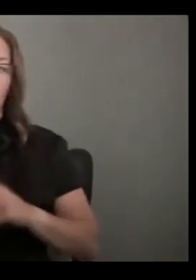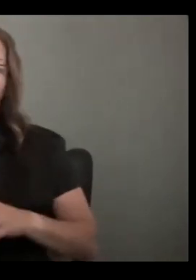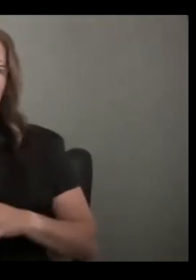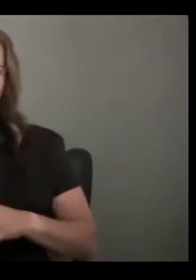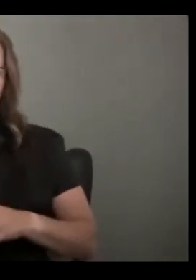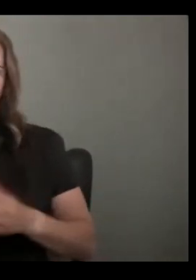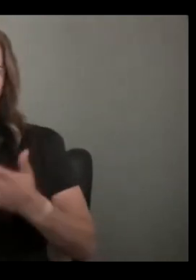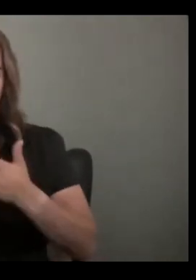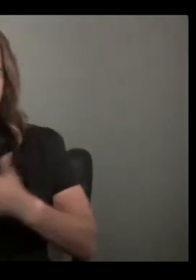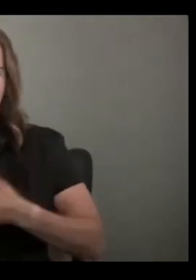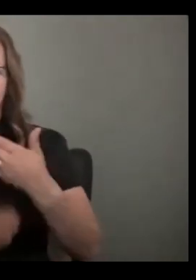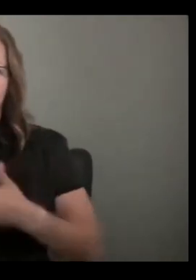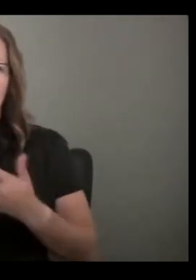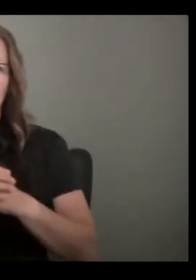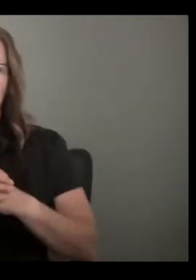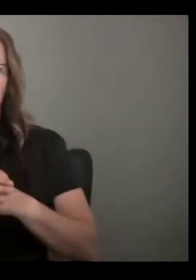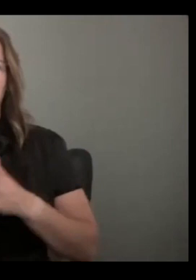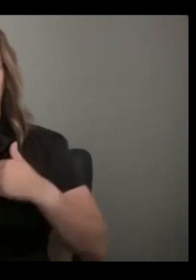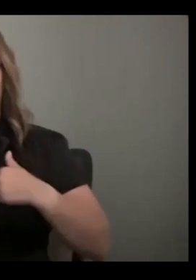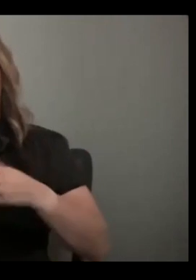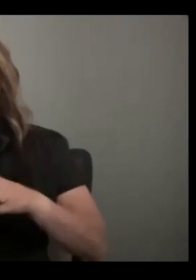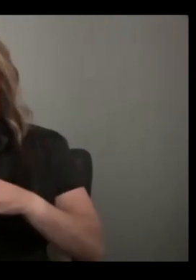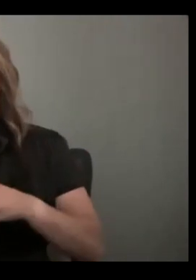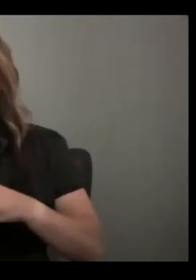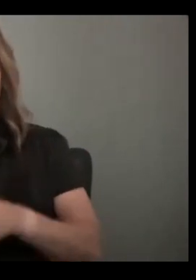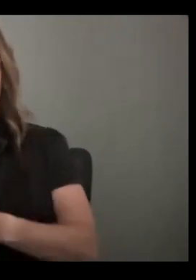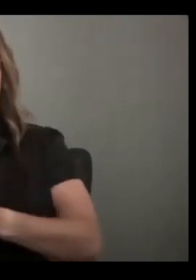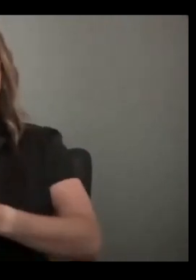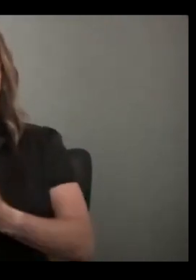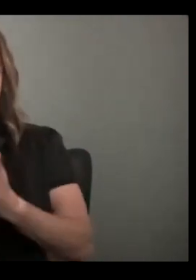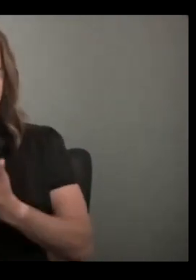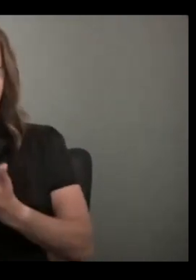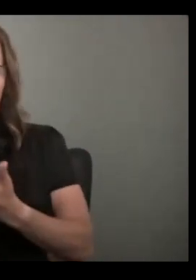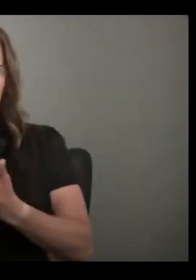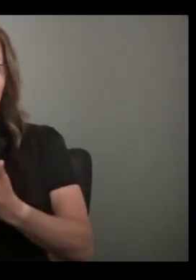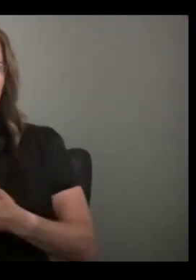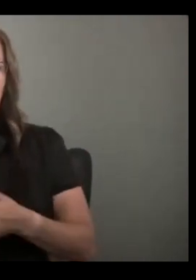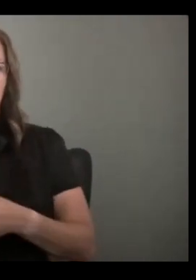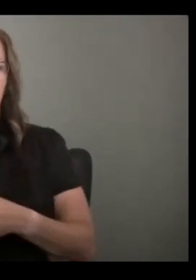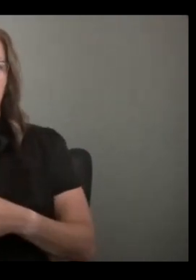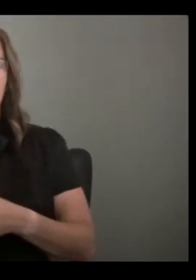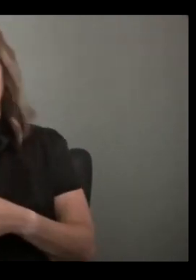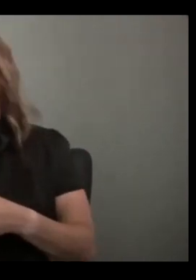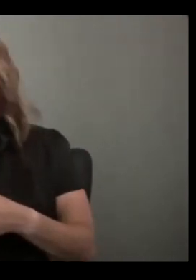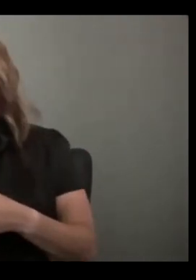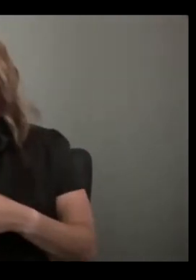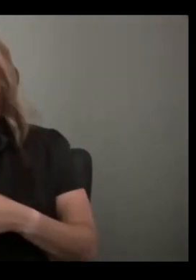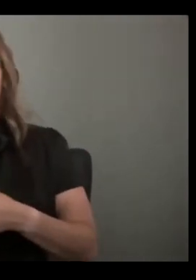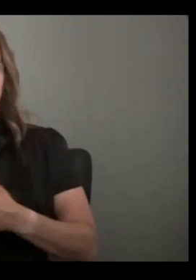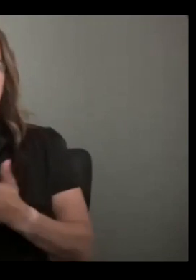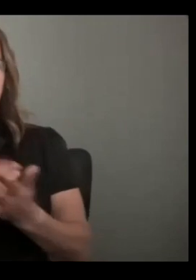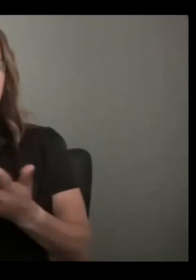I AM TEMPORARILY HELPING OUT WITH THIS, WITH A NATIVE ARTS ENGAGEMENT AND WORKING TEAM